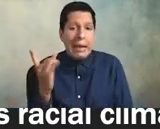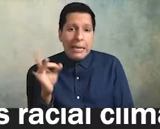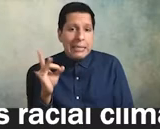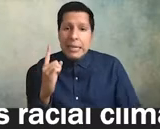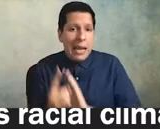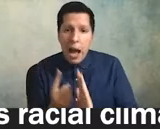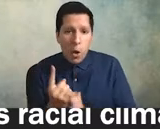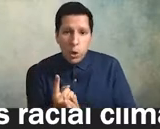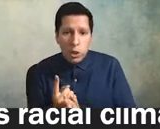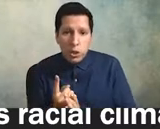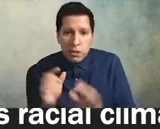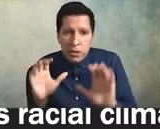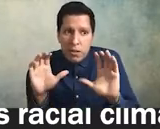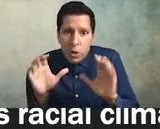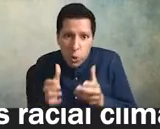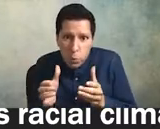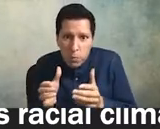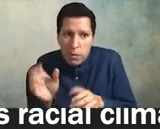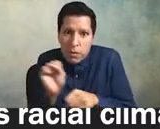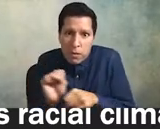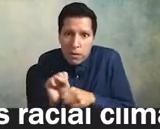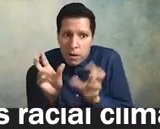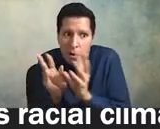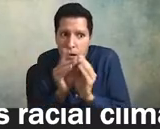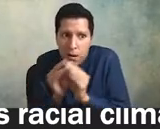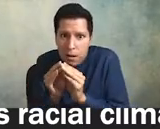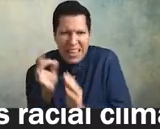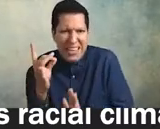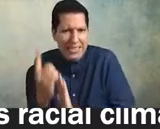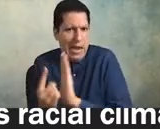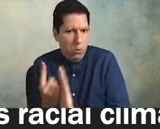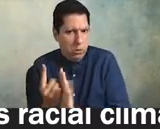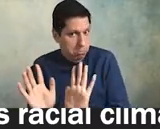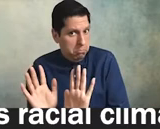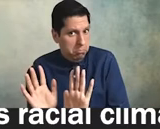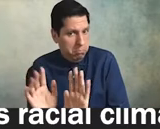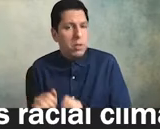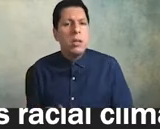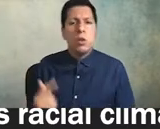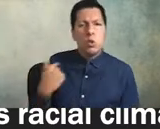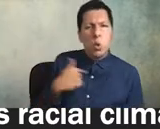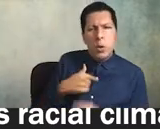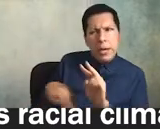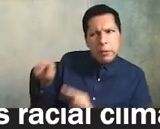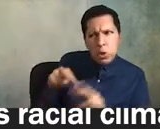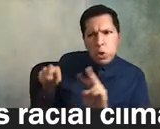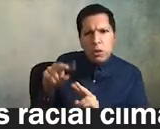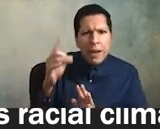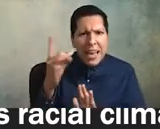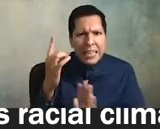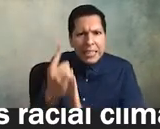task forcing and meeting right all right so we observe for 18 hours the task force